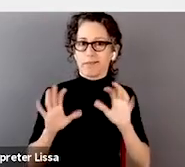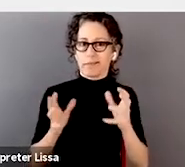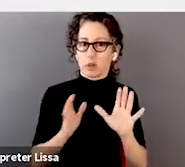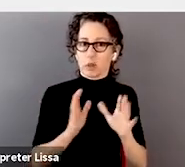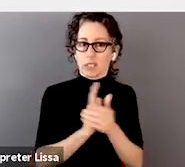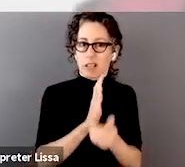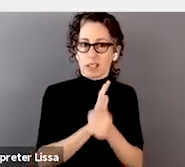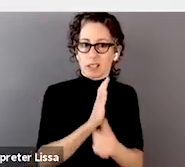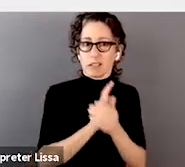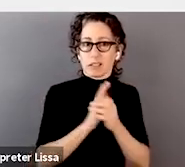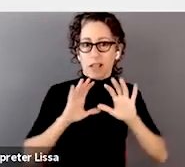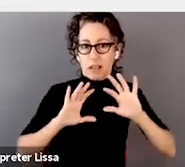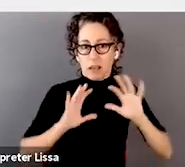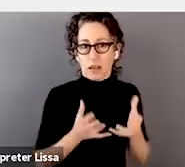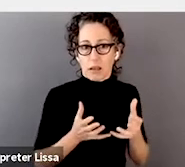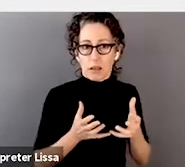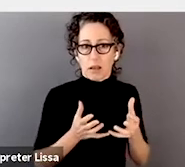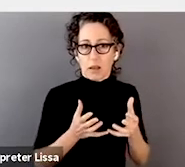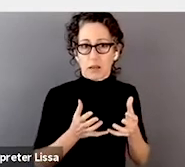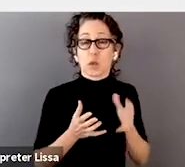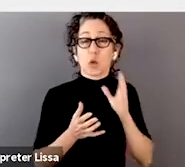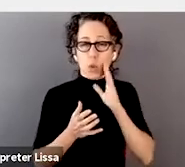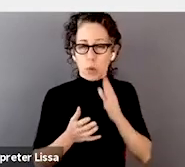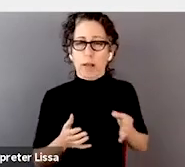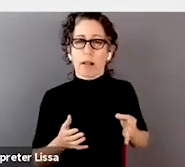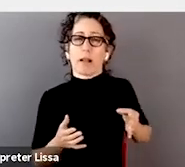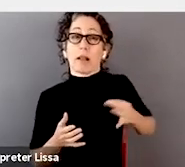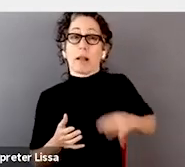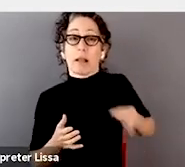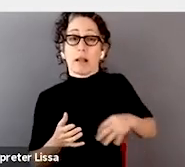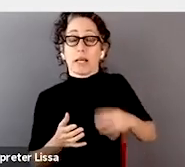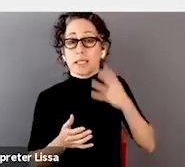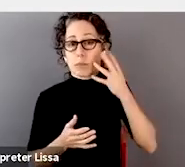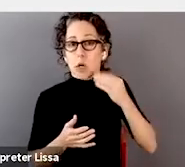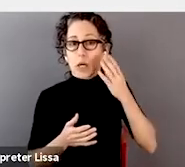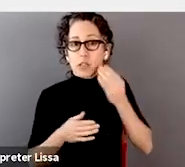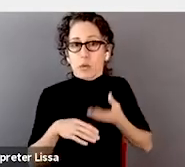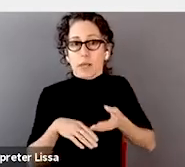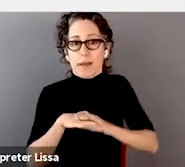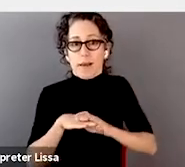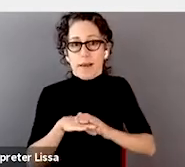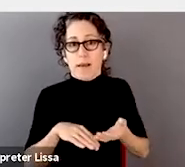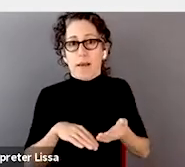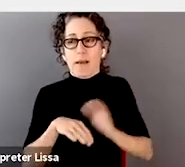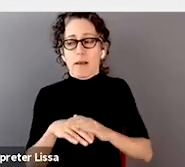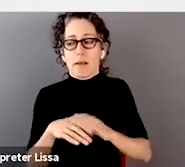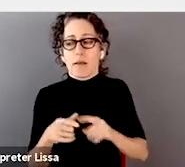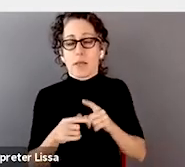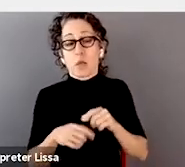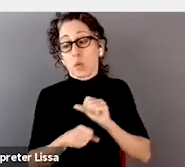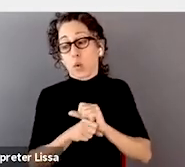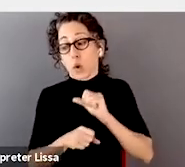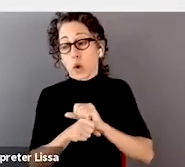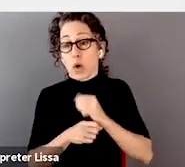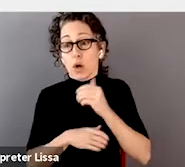because what I bet is, when you start working in that space, you're going to find some other things that you get really excited about,